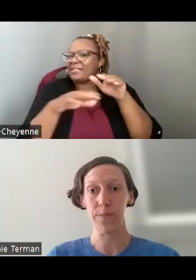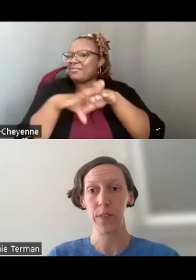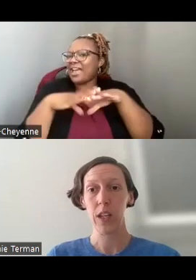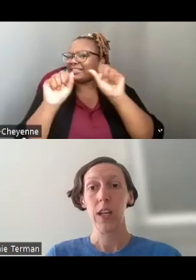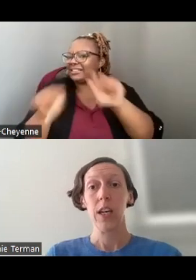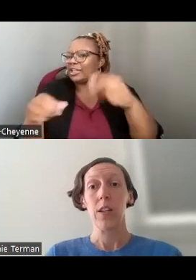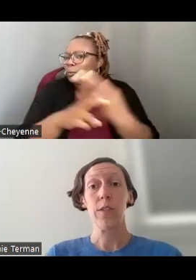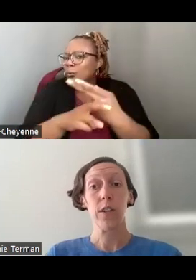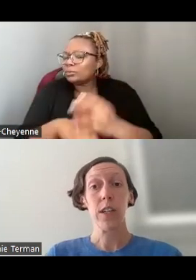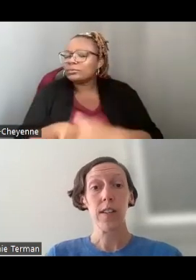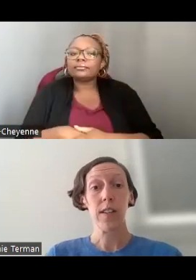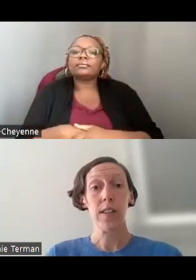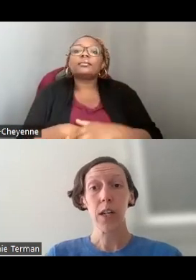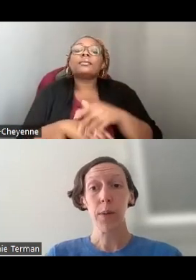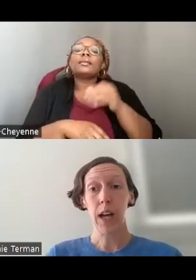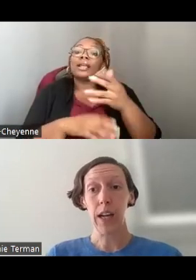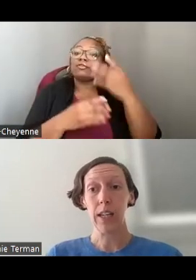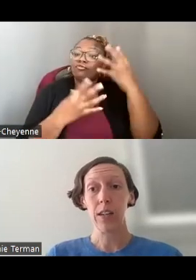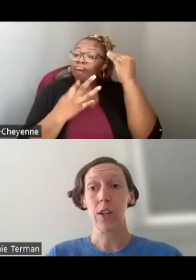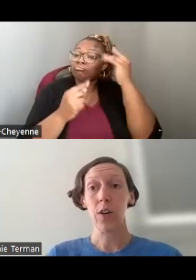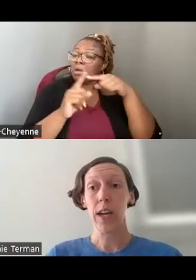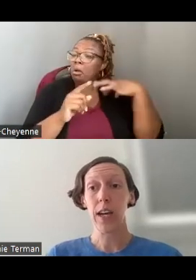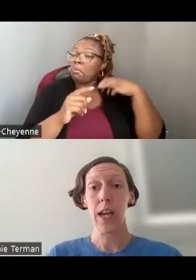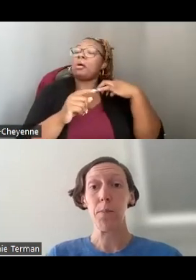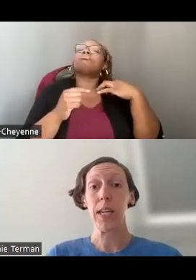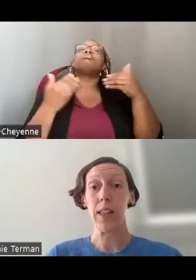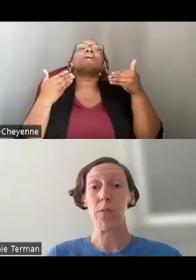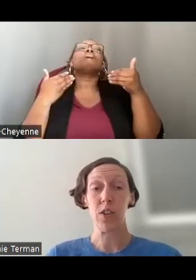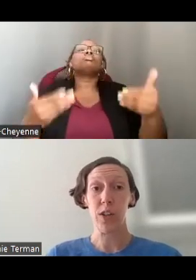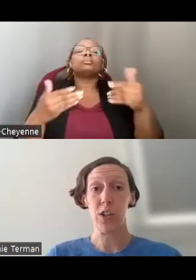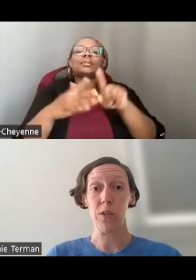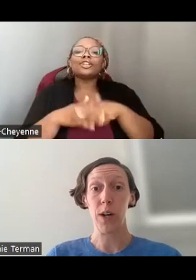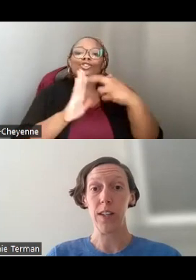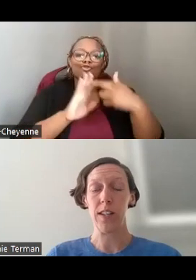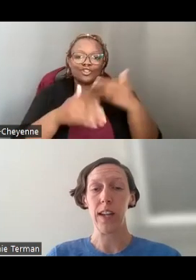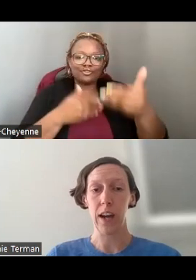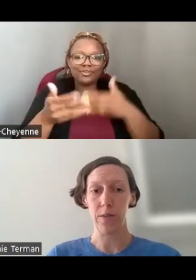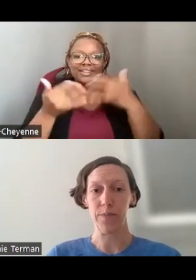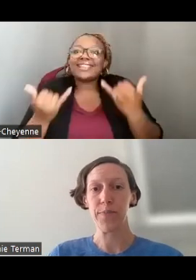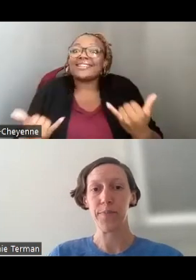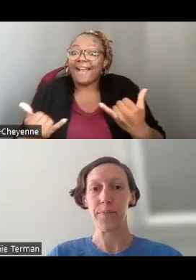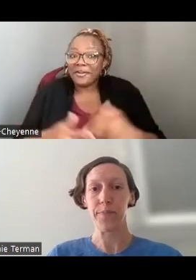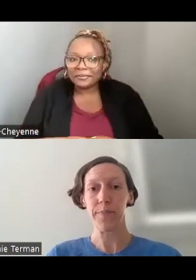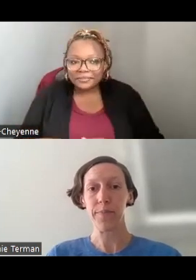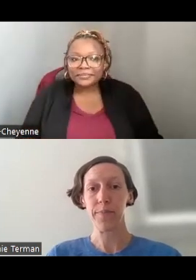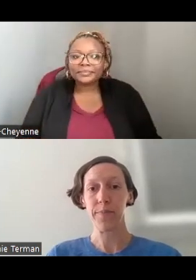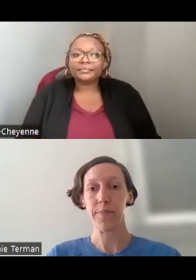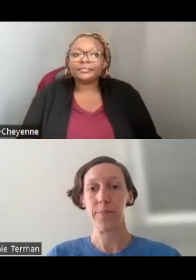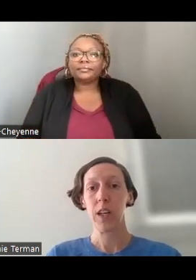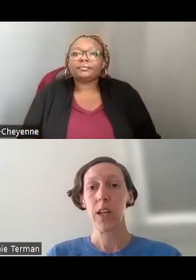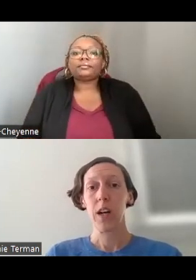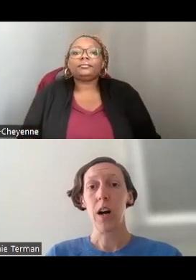SO, IF YOU'RE CONSIDERING APPLYING, GO AHEAD AND BEGIN THE REGISTRATION PROCESS NOW.